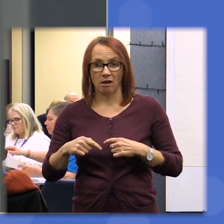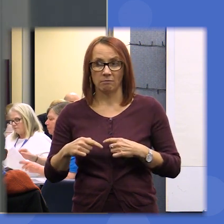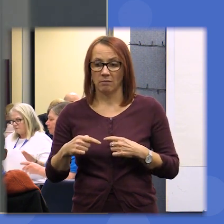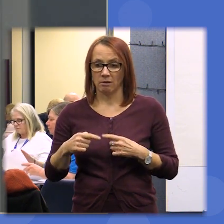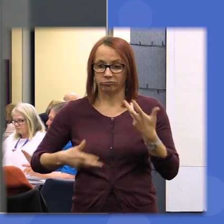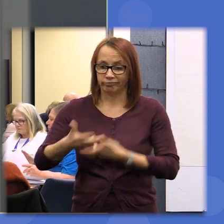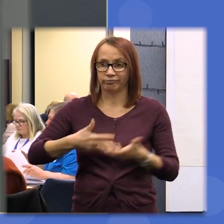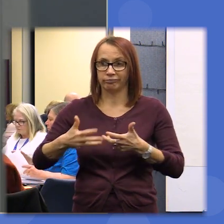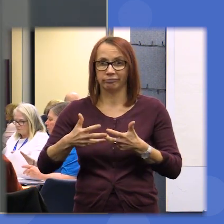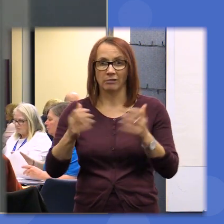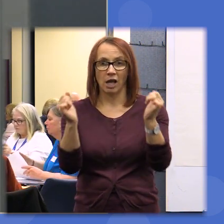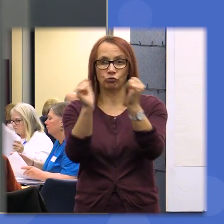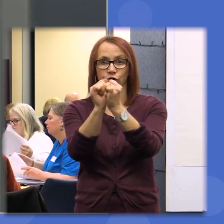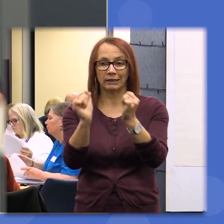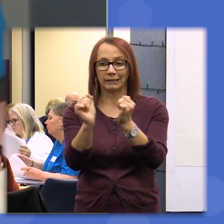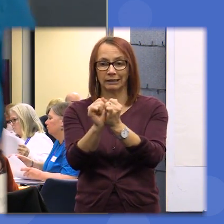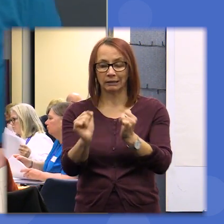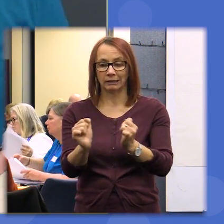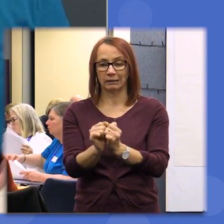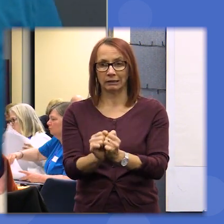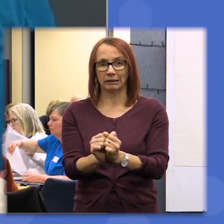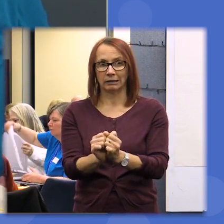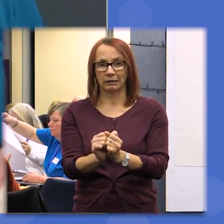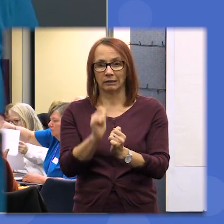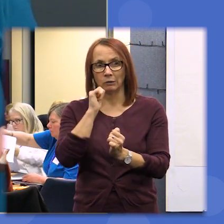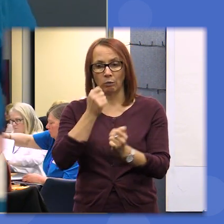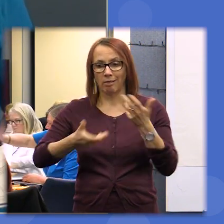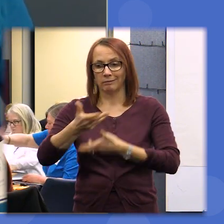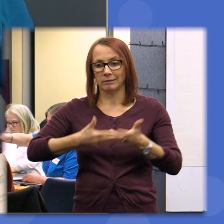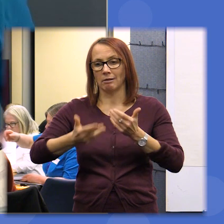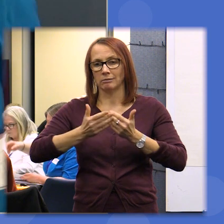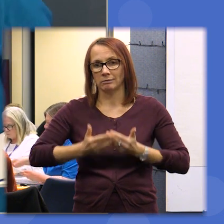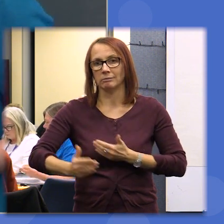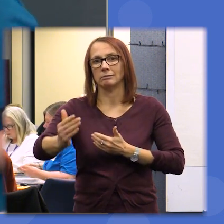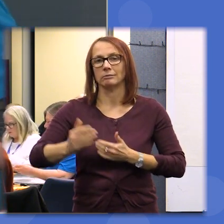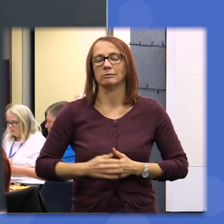that we will now be taking forward for discussion some of those priorities I'm